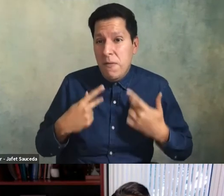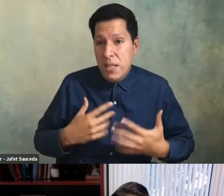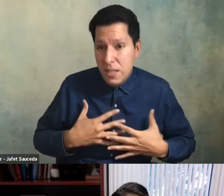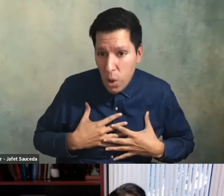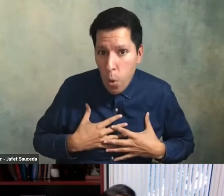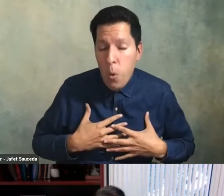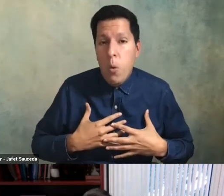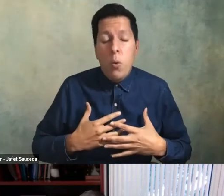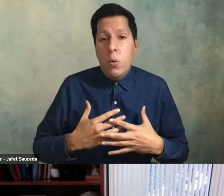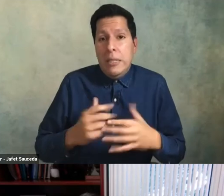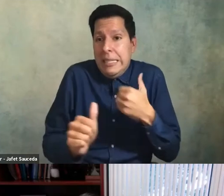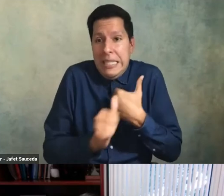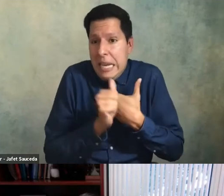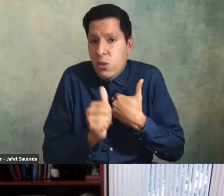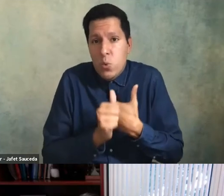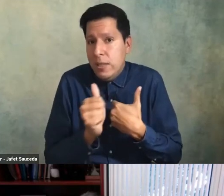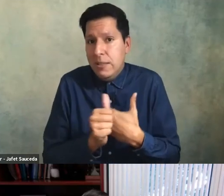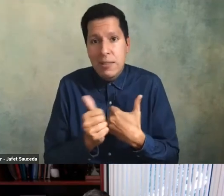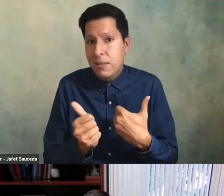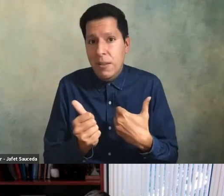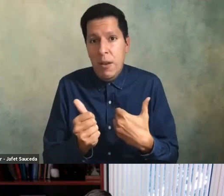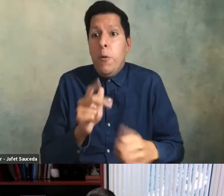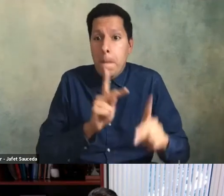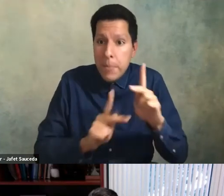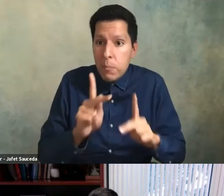hazardous to the people who take who take it on